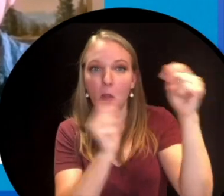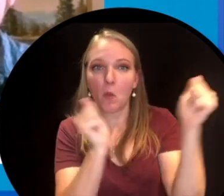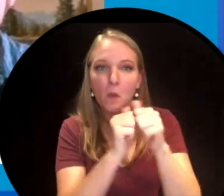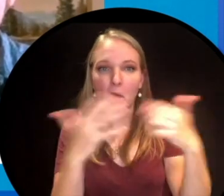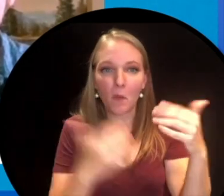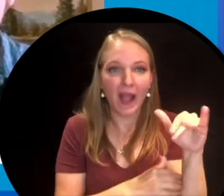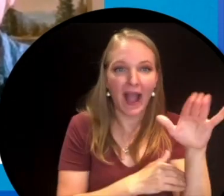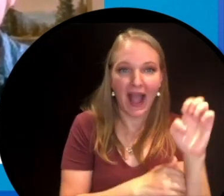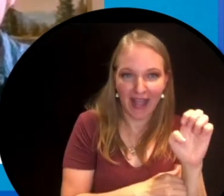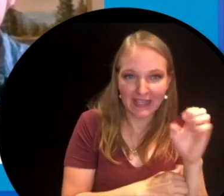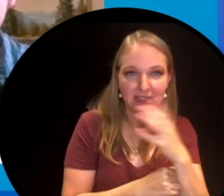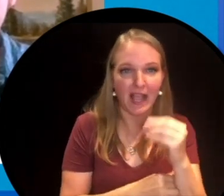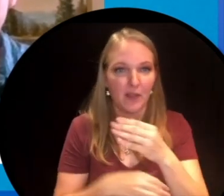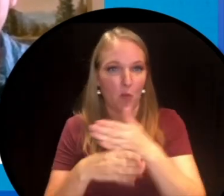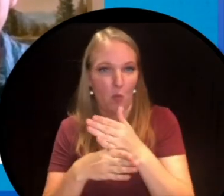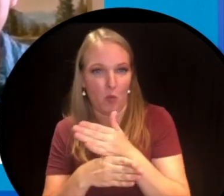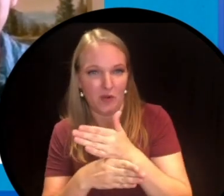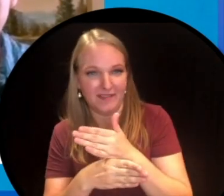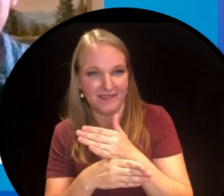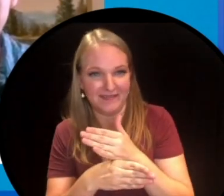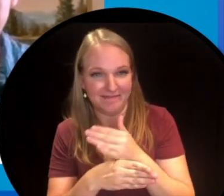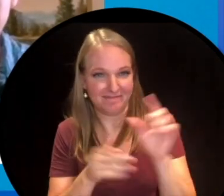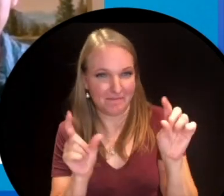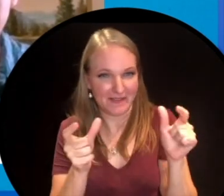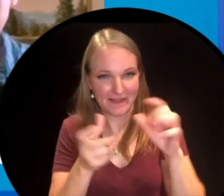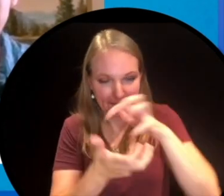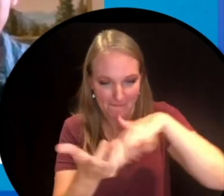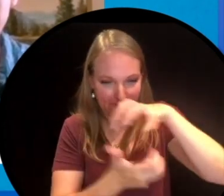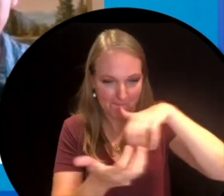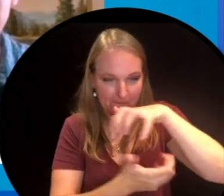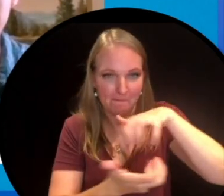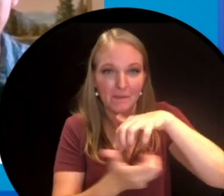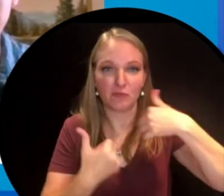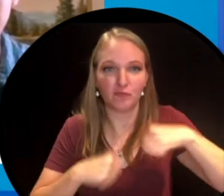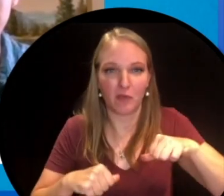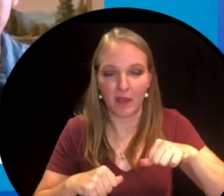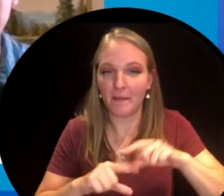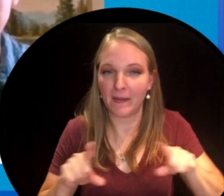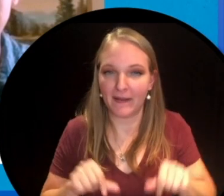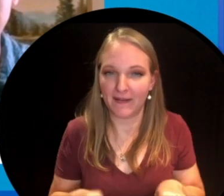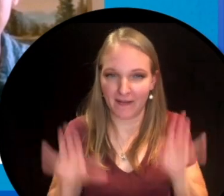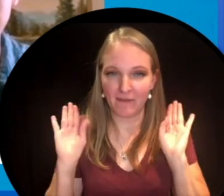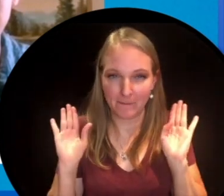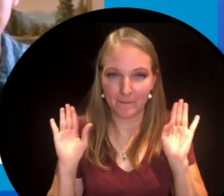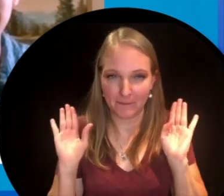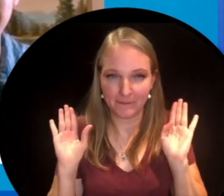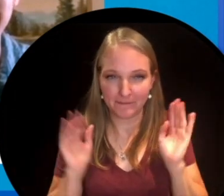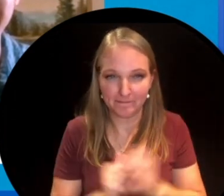tried to make an aircraft carrier out of ice chips and wood chips. In fact mixed together.